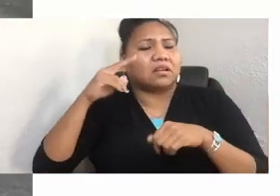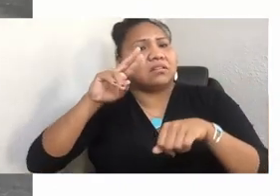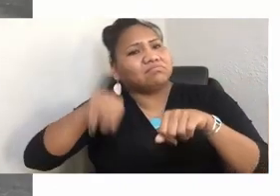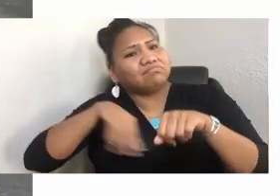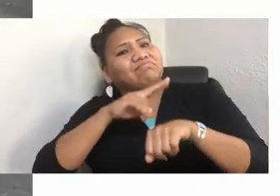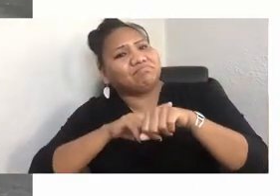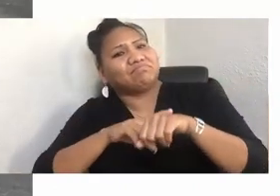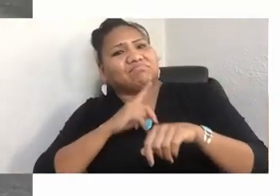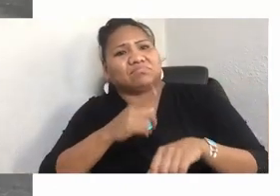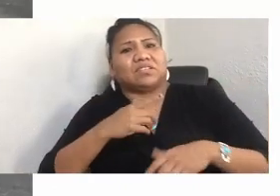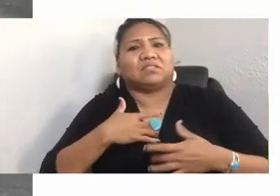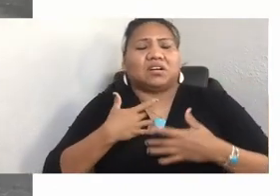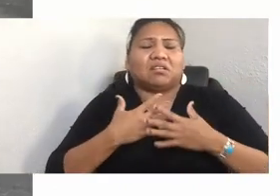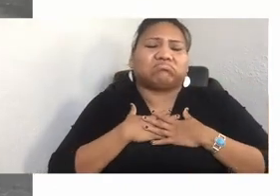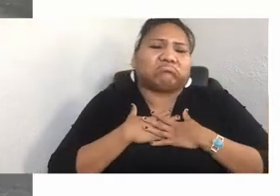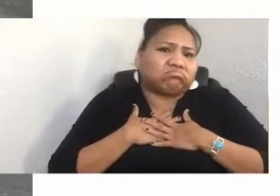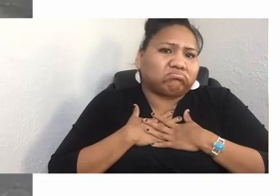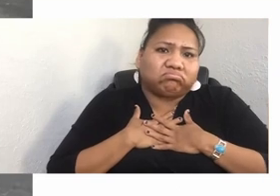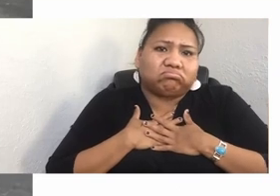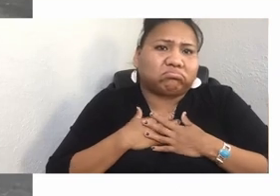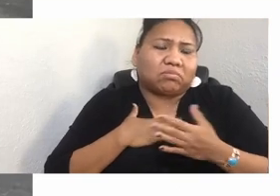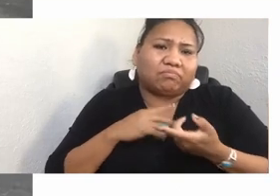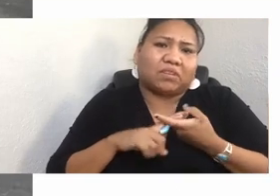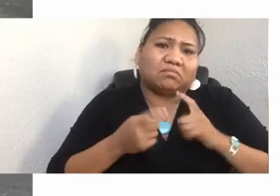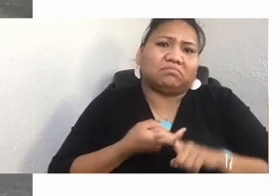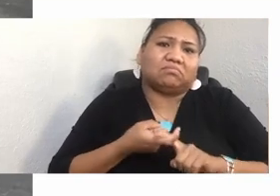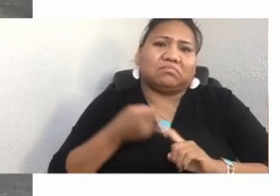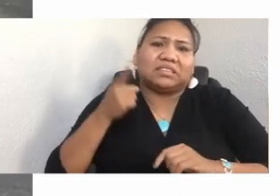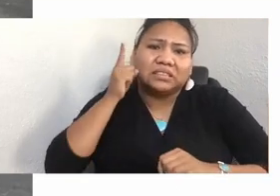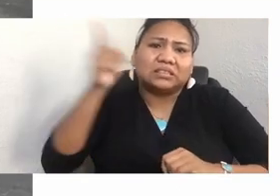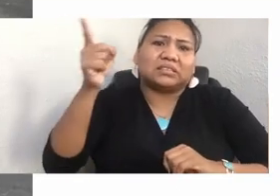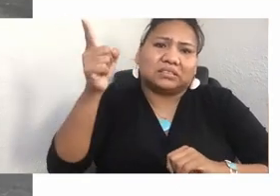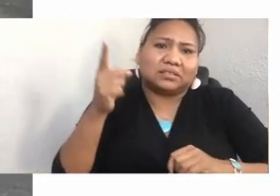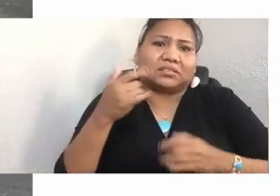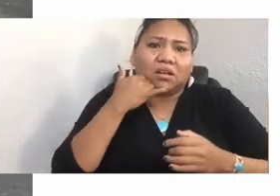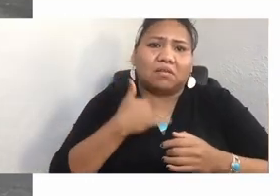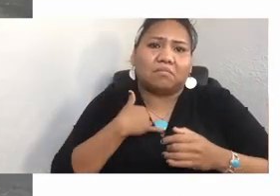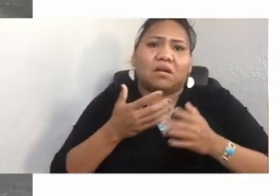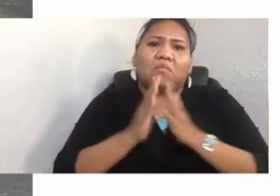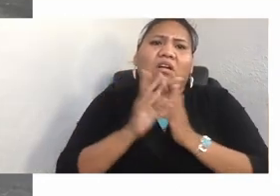And he called me and asked what the road was teaching me. He convinced me that the world needed this kind